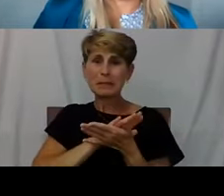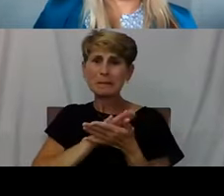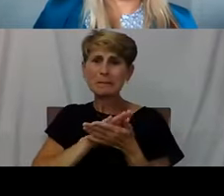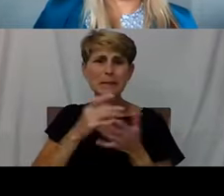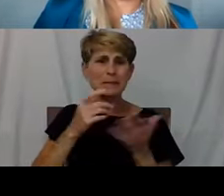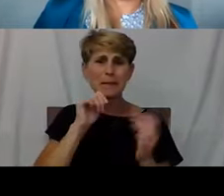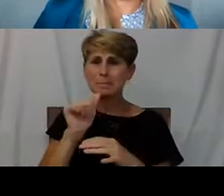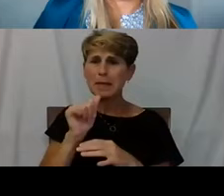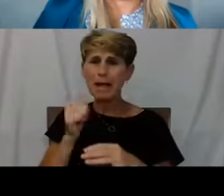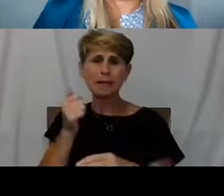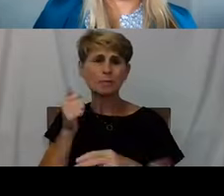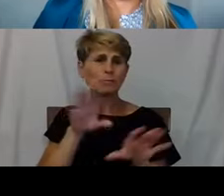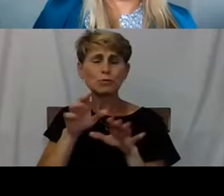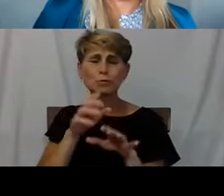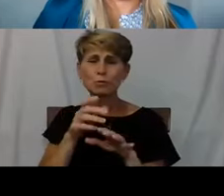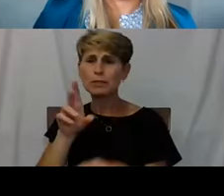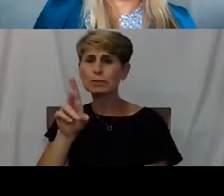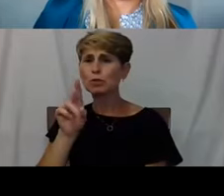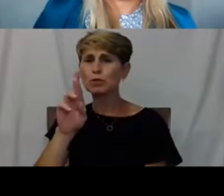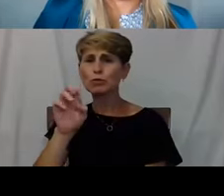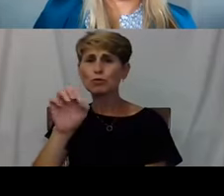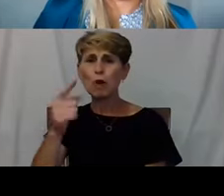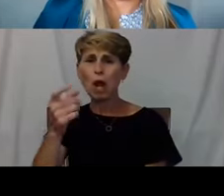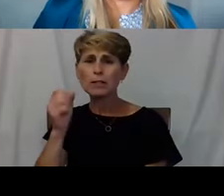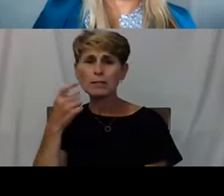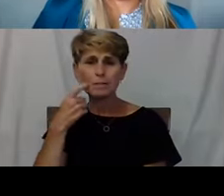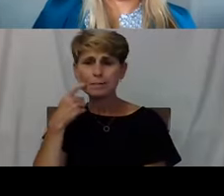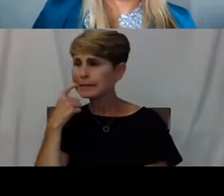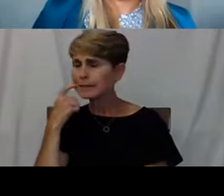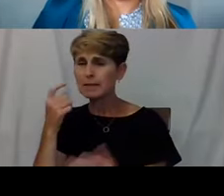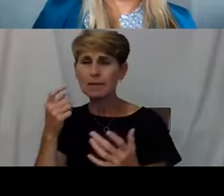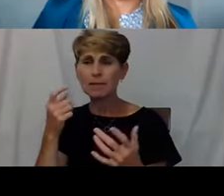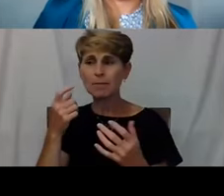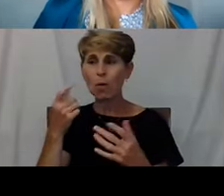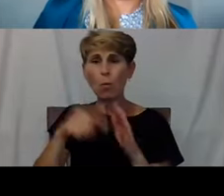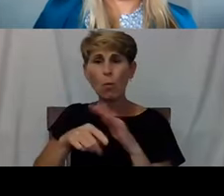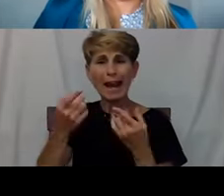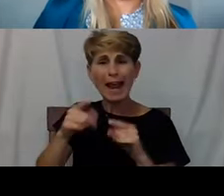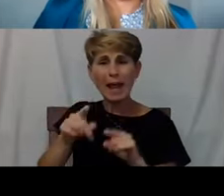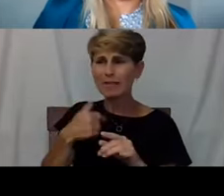Like I've been able to go out and help other people. I learned to help myself and I take care of myself